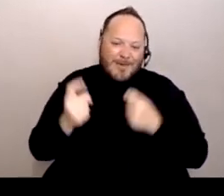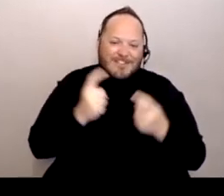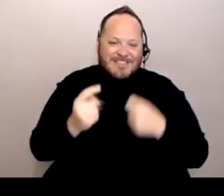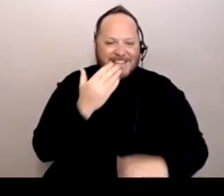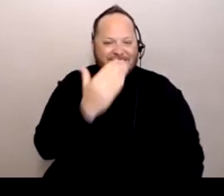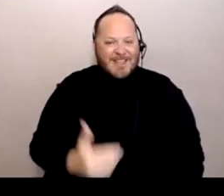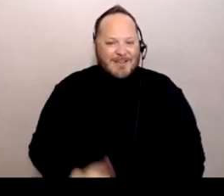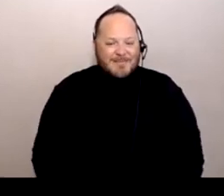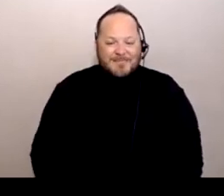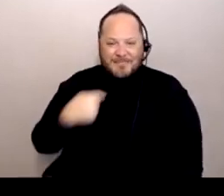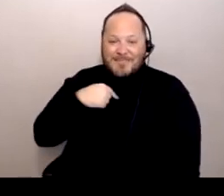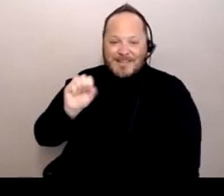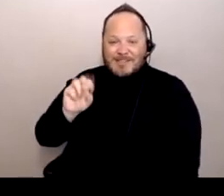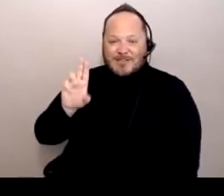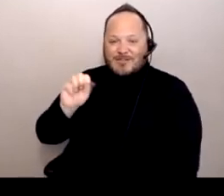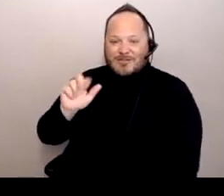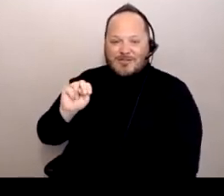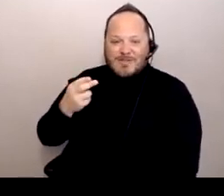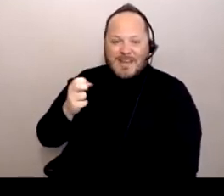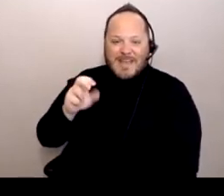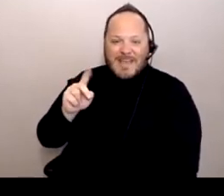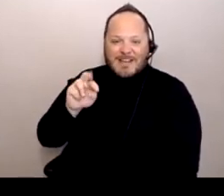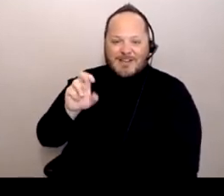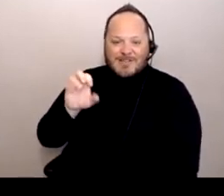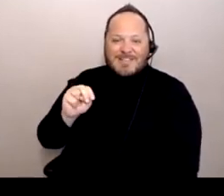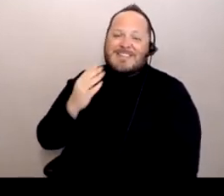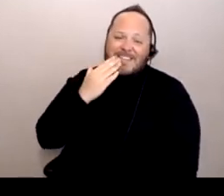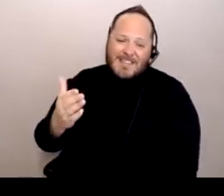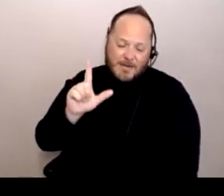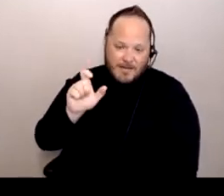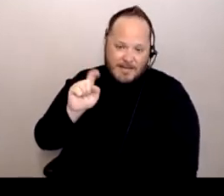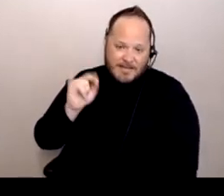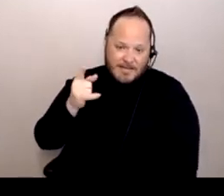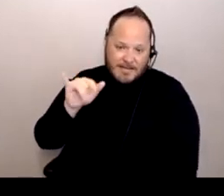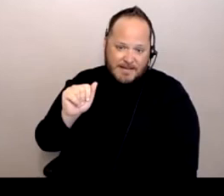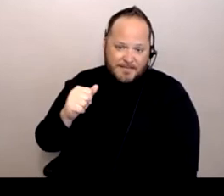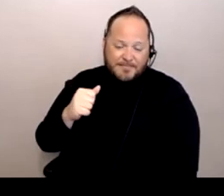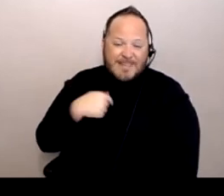[Susan] This is Susan Henderson. Thank you, Ligia. I'm gonna put a resource that just came through today